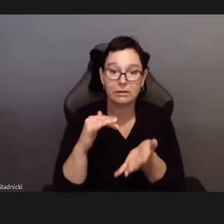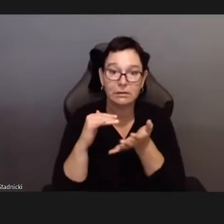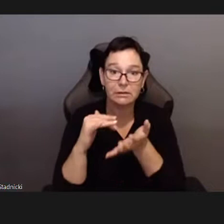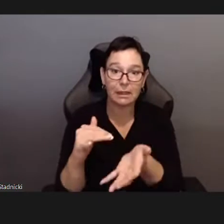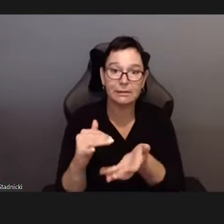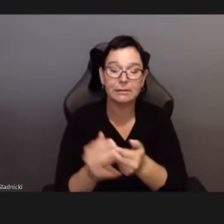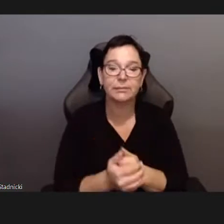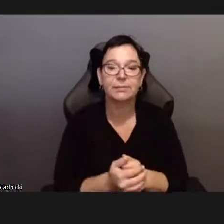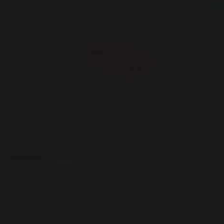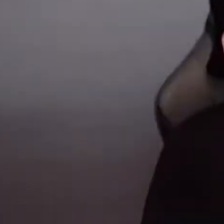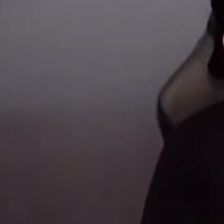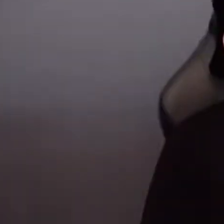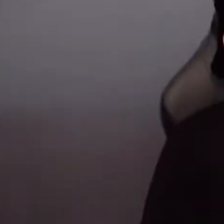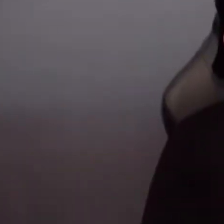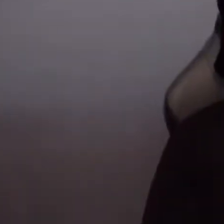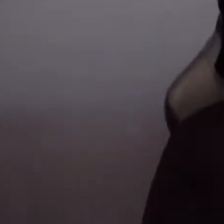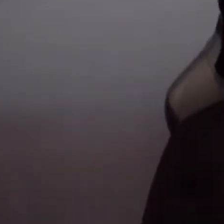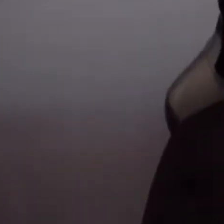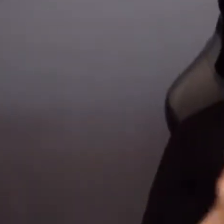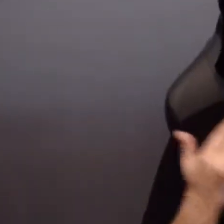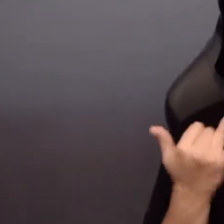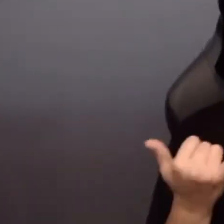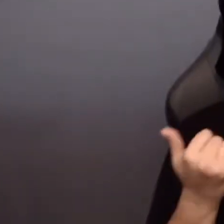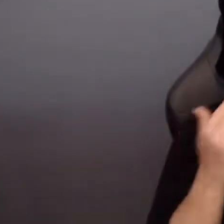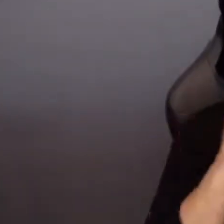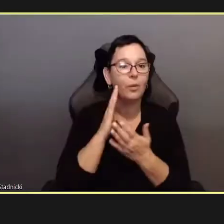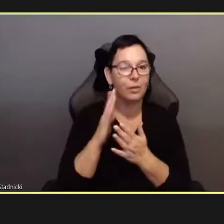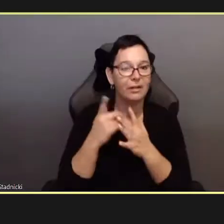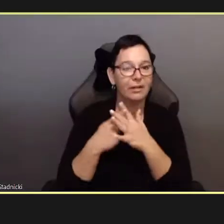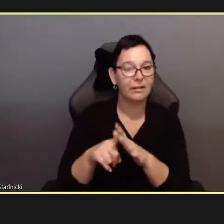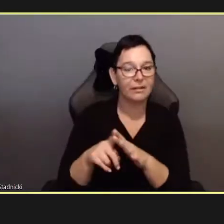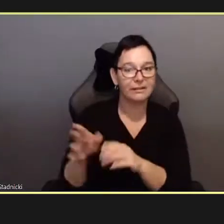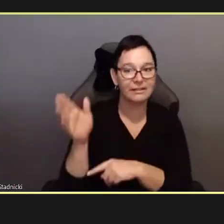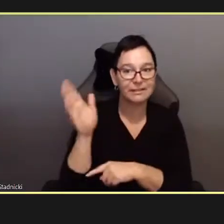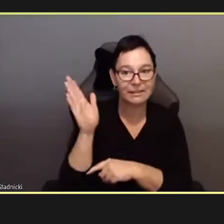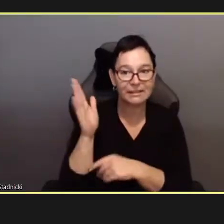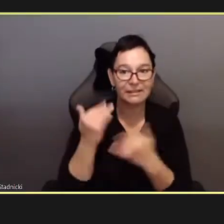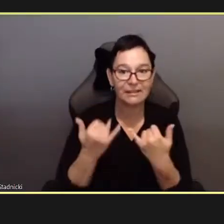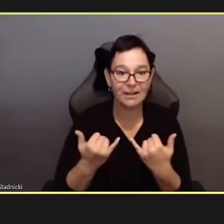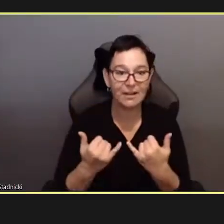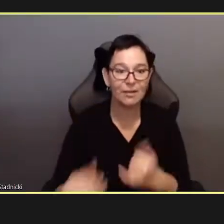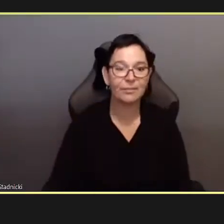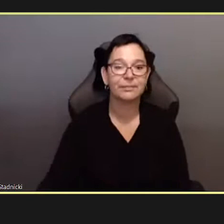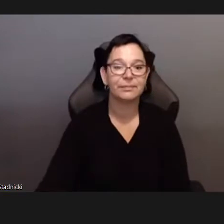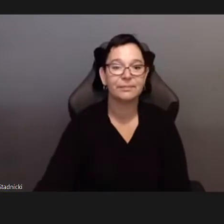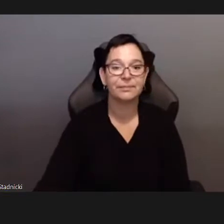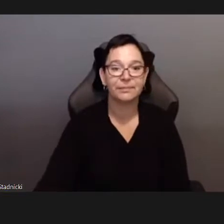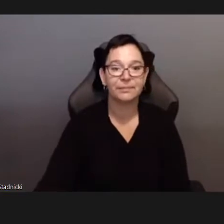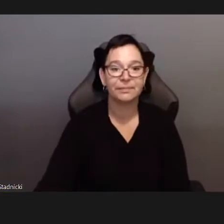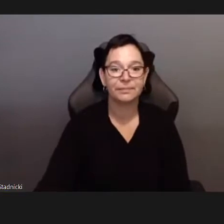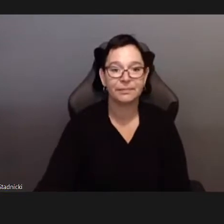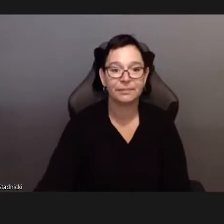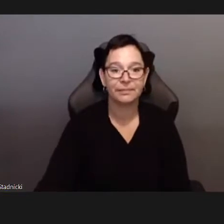Portn Studies, Sexualities, and International Journal of Cultural Studies.